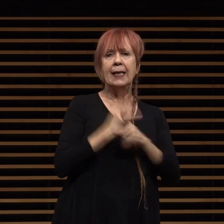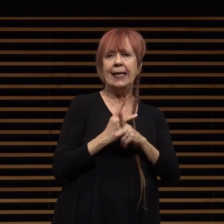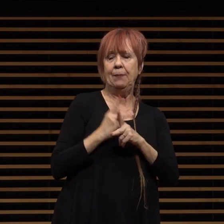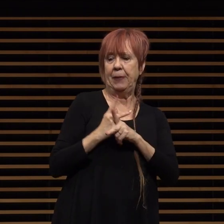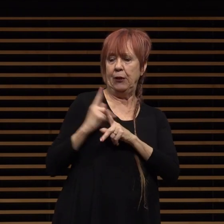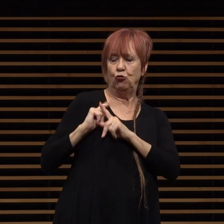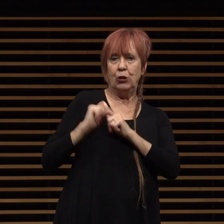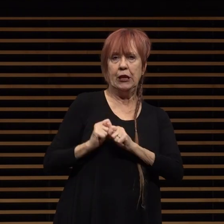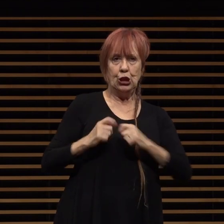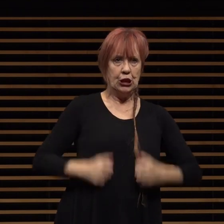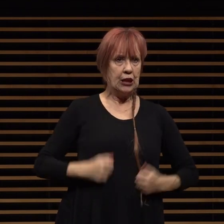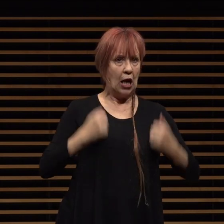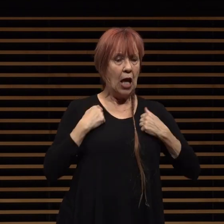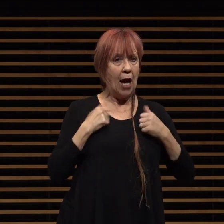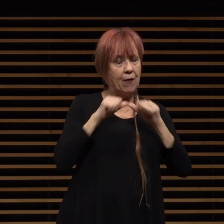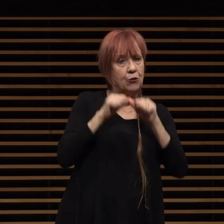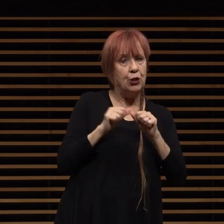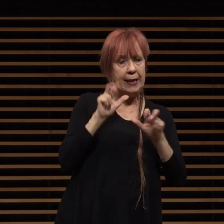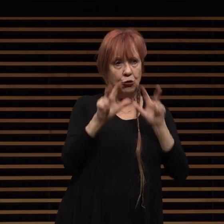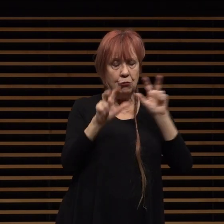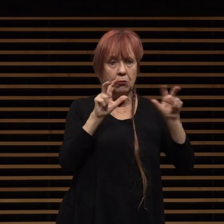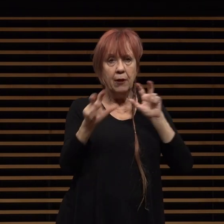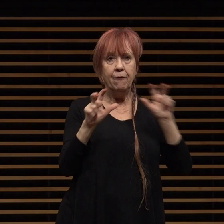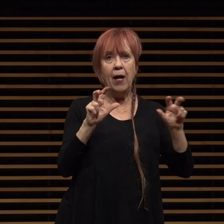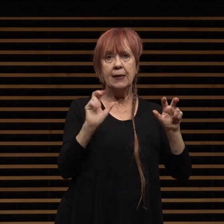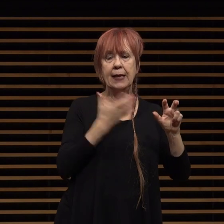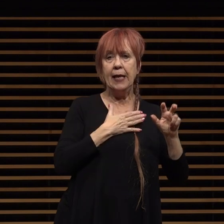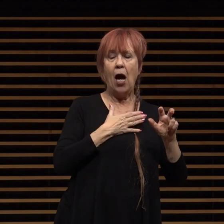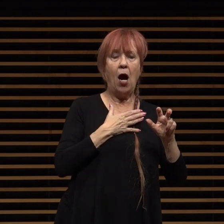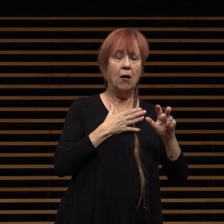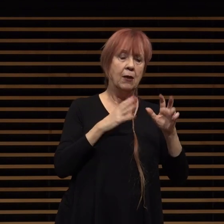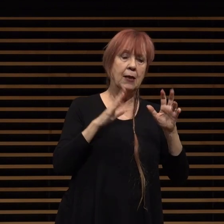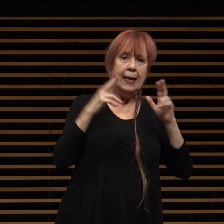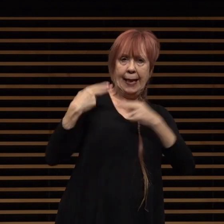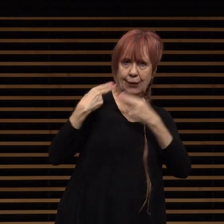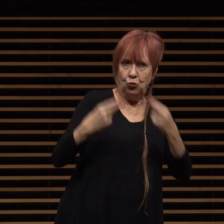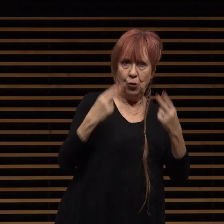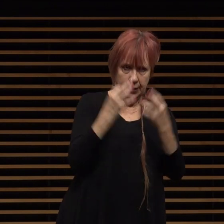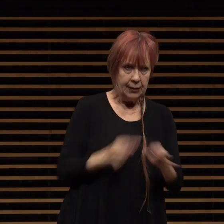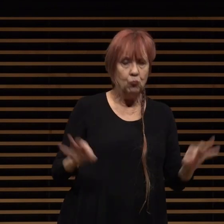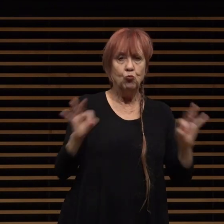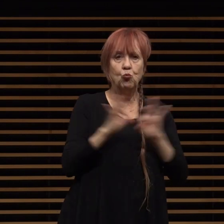to rest invest in our con in our iconic